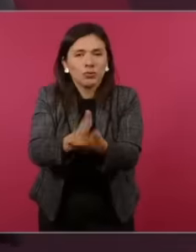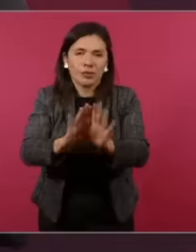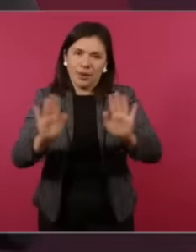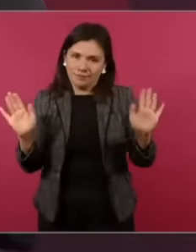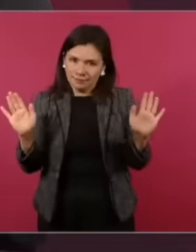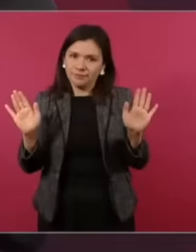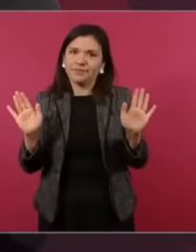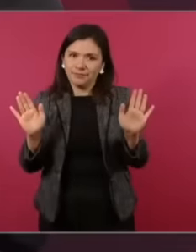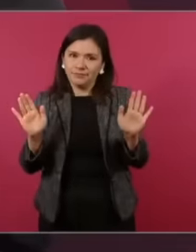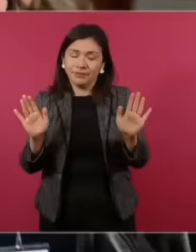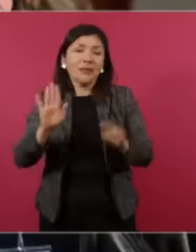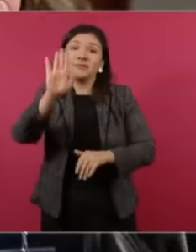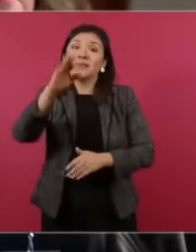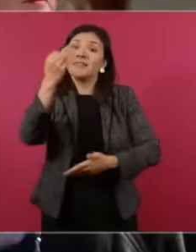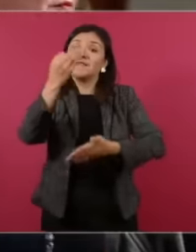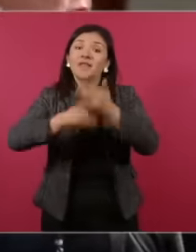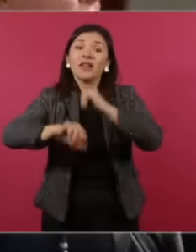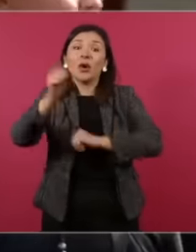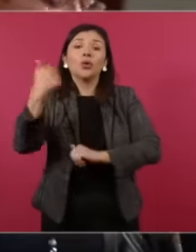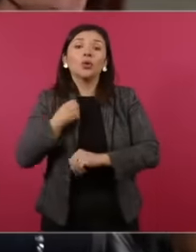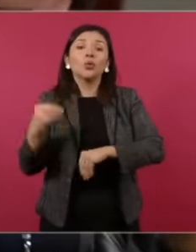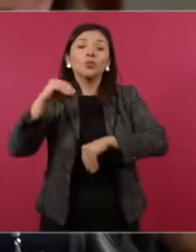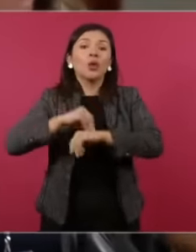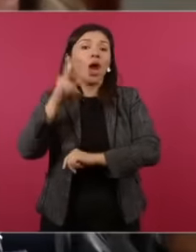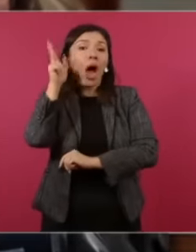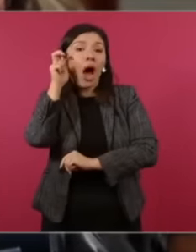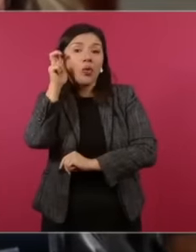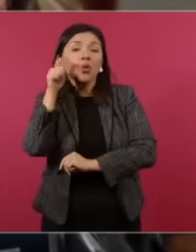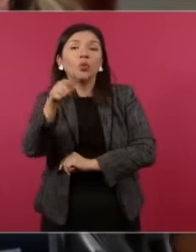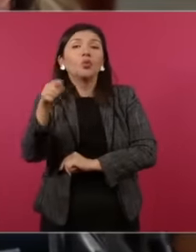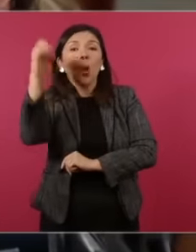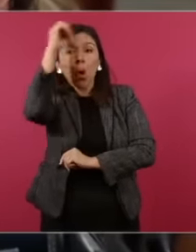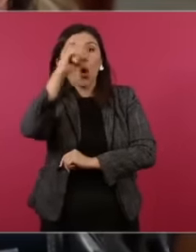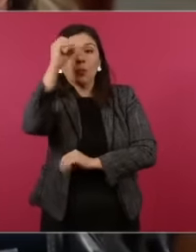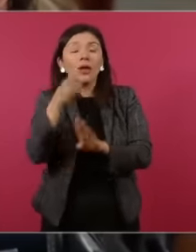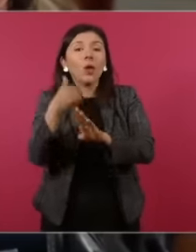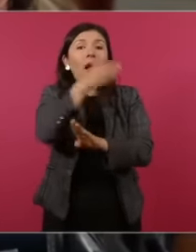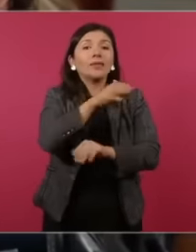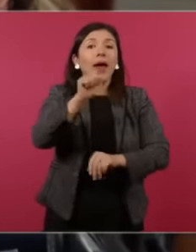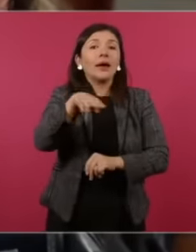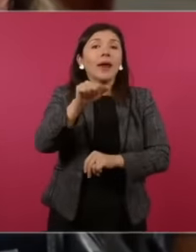Because I still have to play an audio of what you thought about Anabel when García